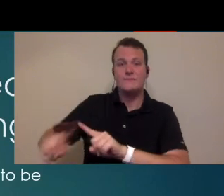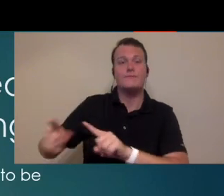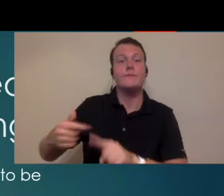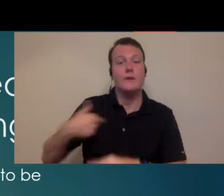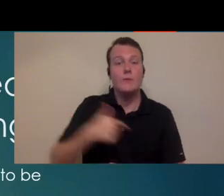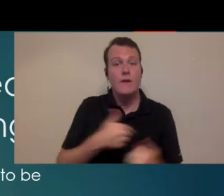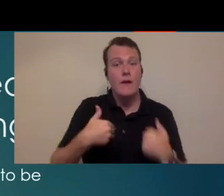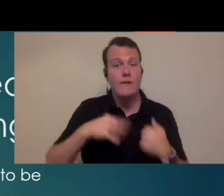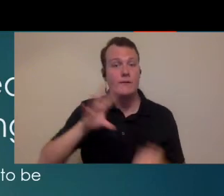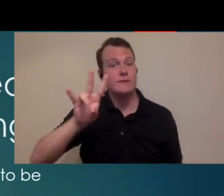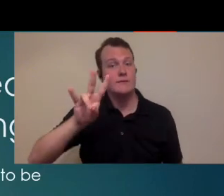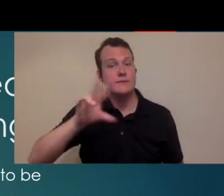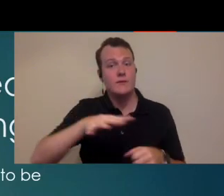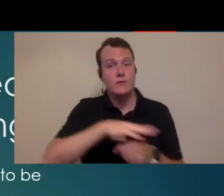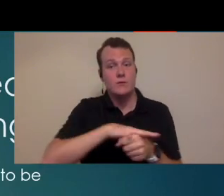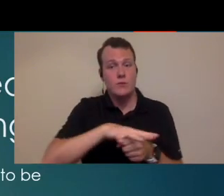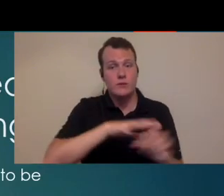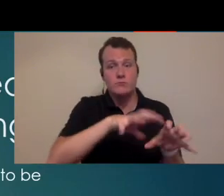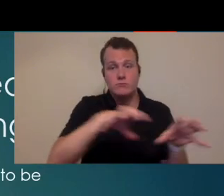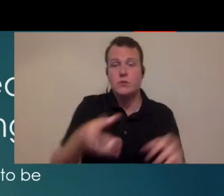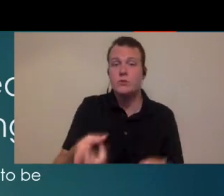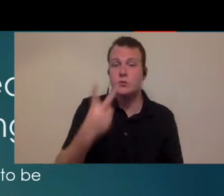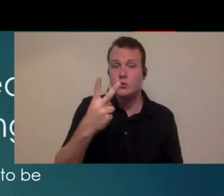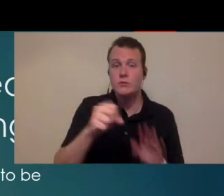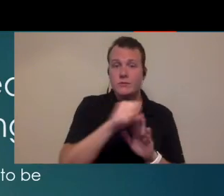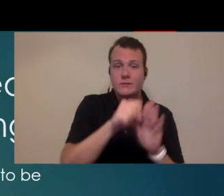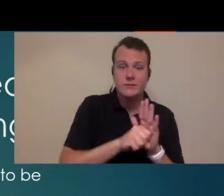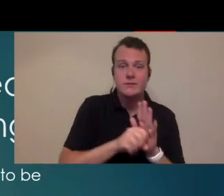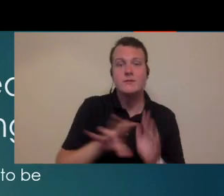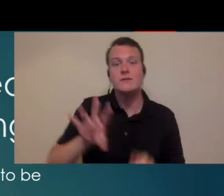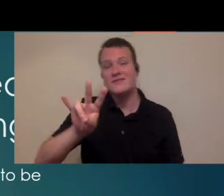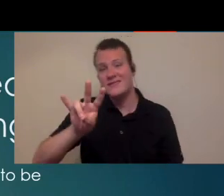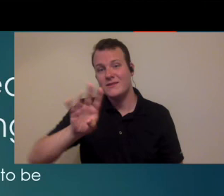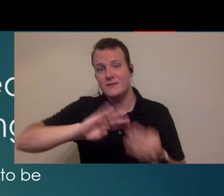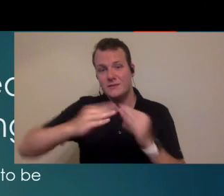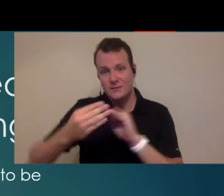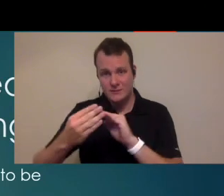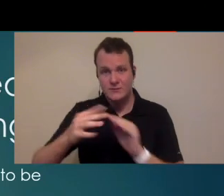we operate seven different locations and that spans across two states and seven